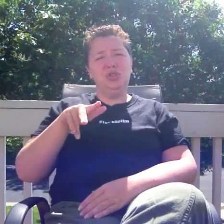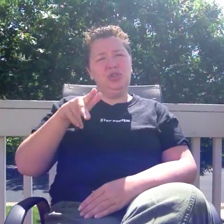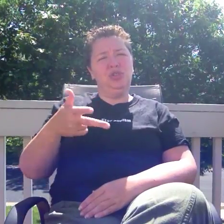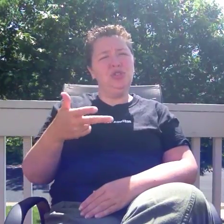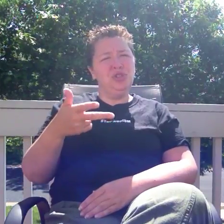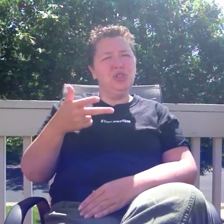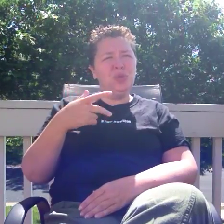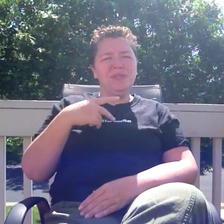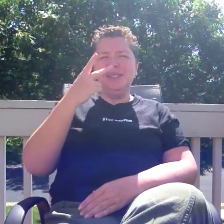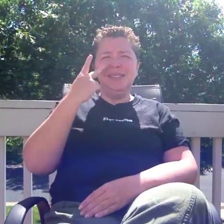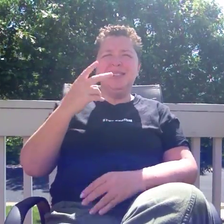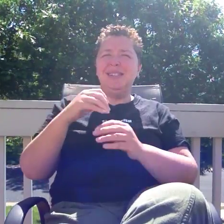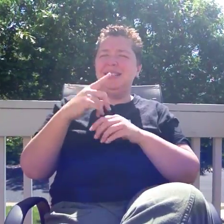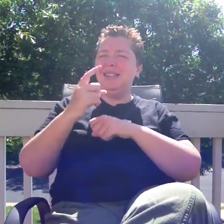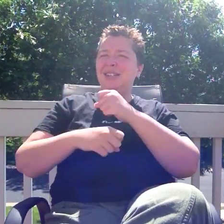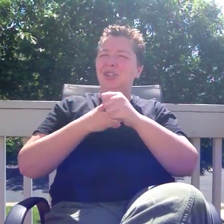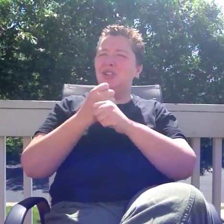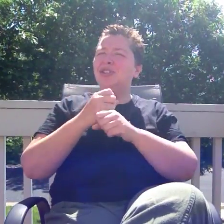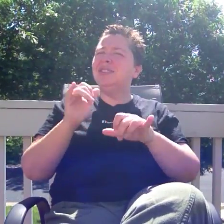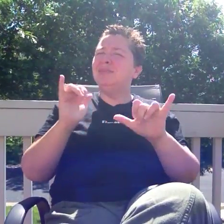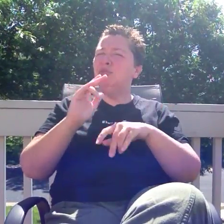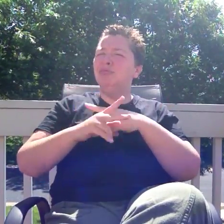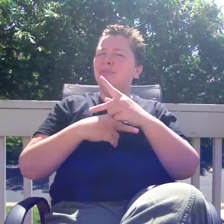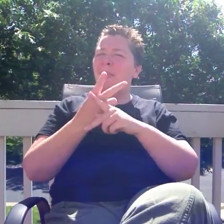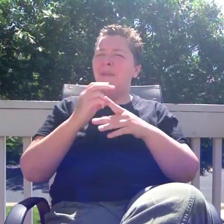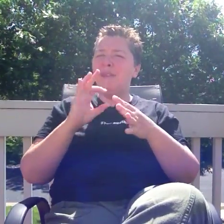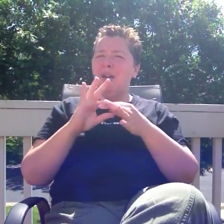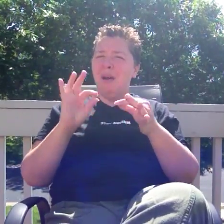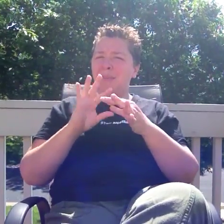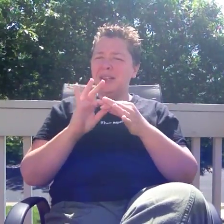In just a year, three similar threatening statements. This concerns us.